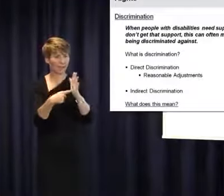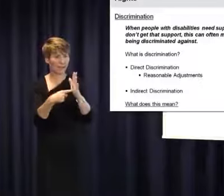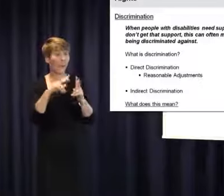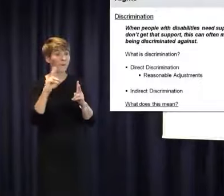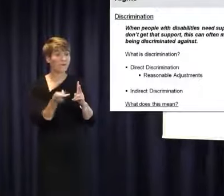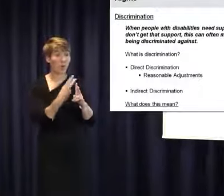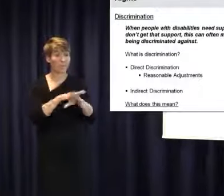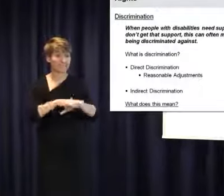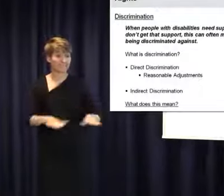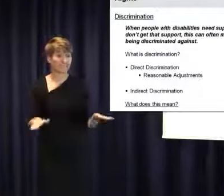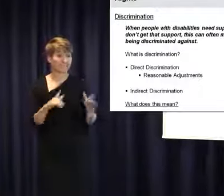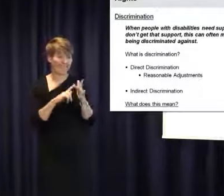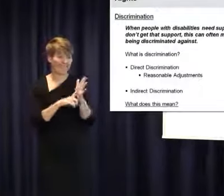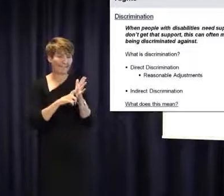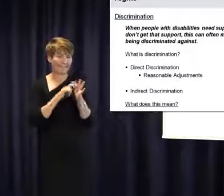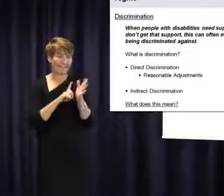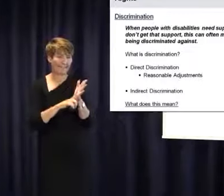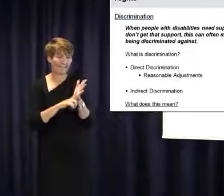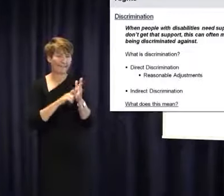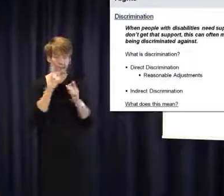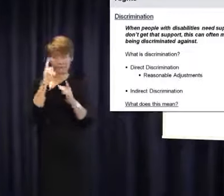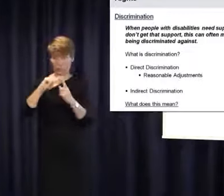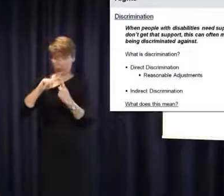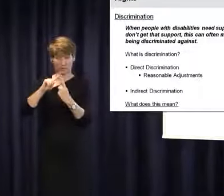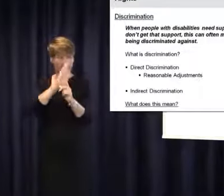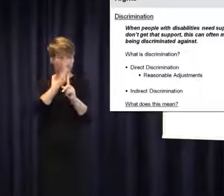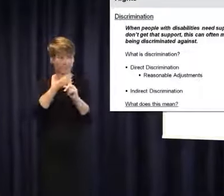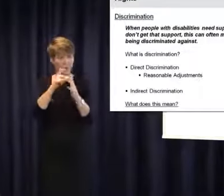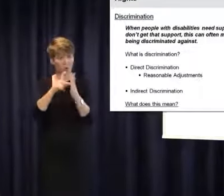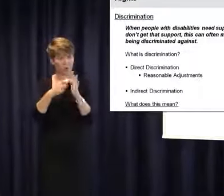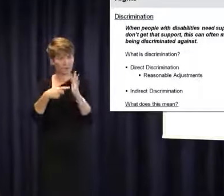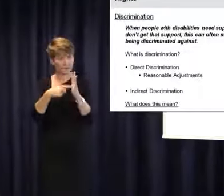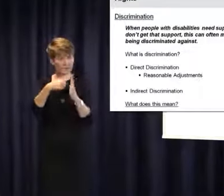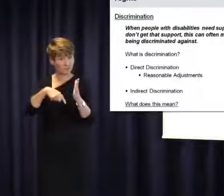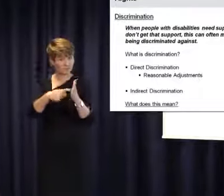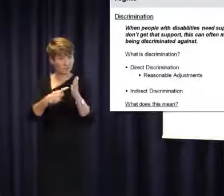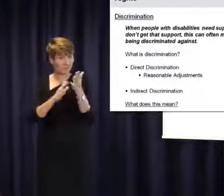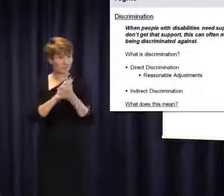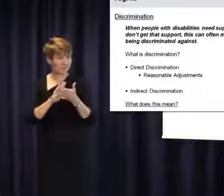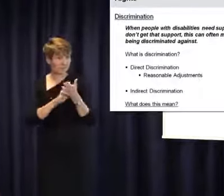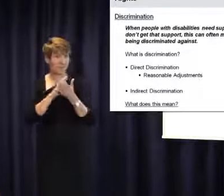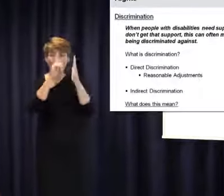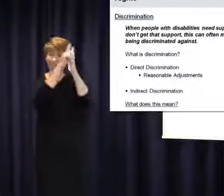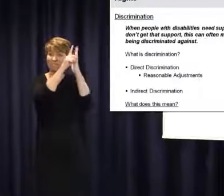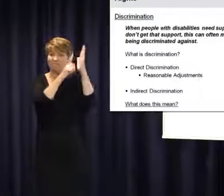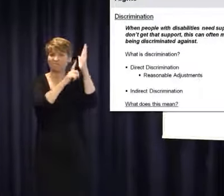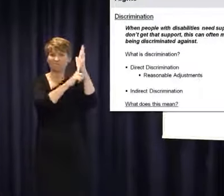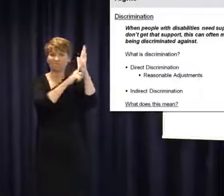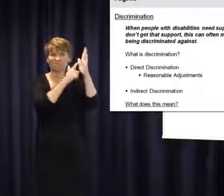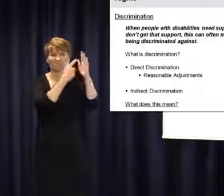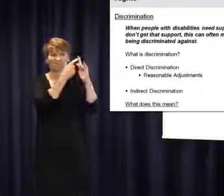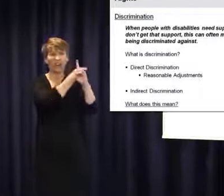they are. Under direct discrimination due to changes in legislation in the last few